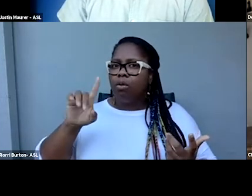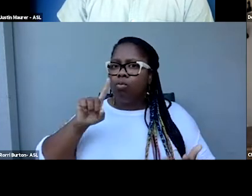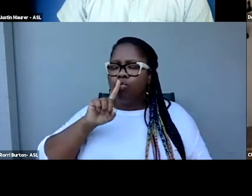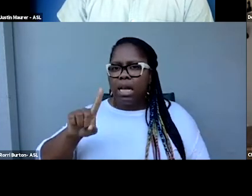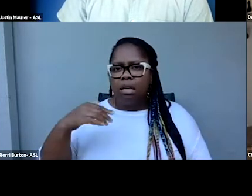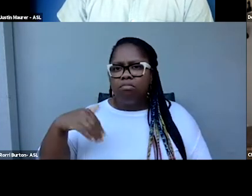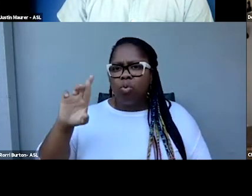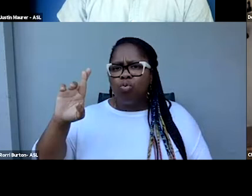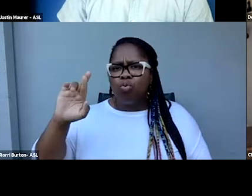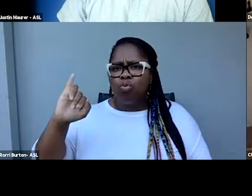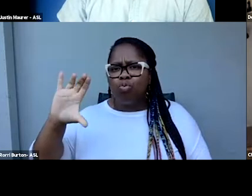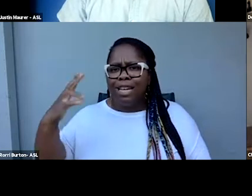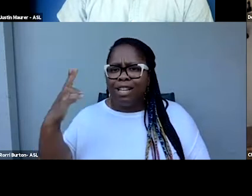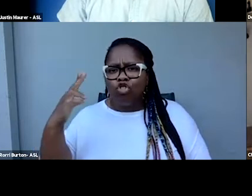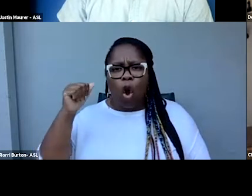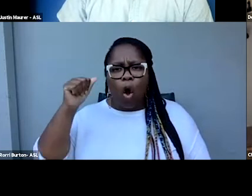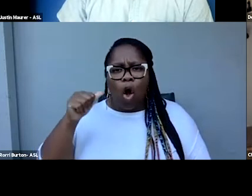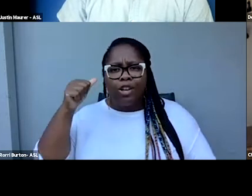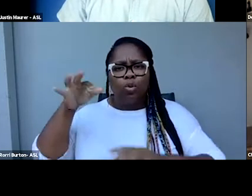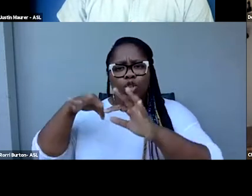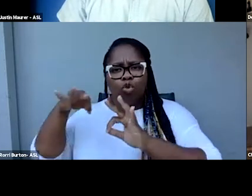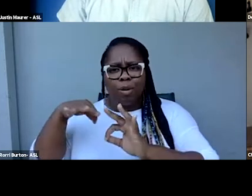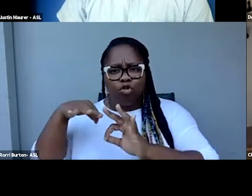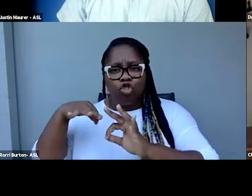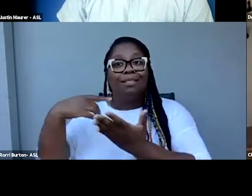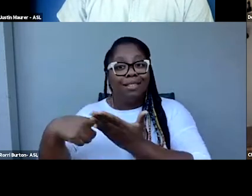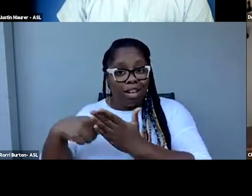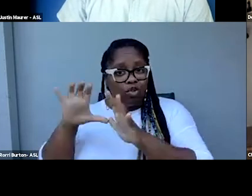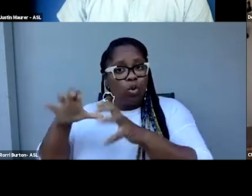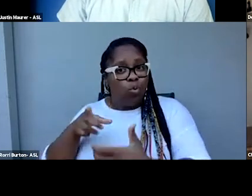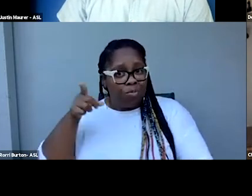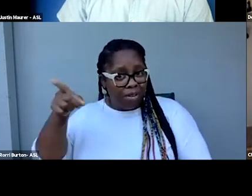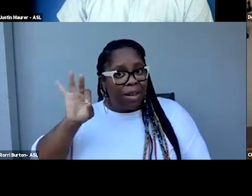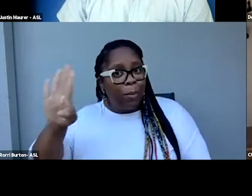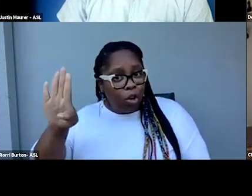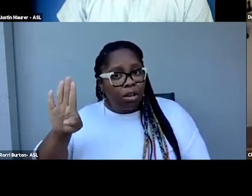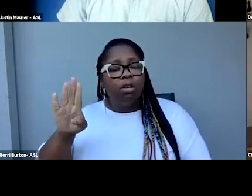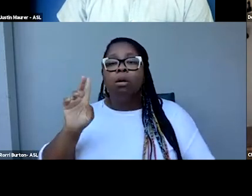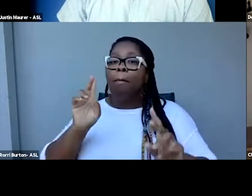audio description discussion group where people who write